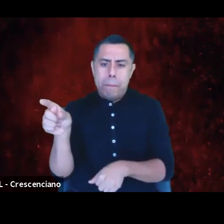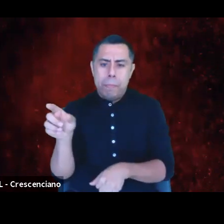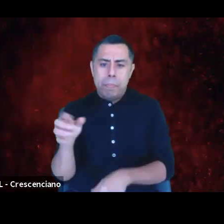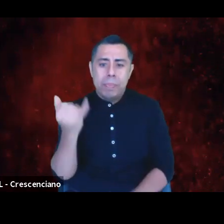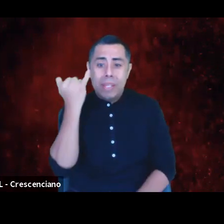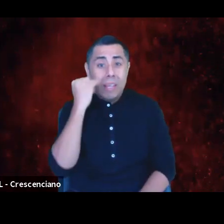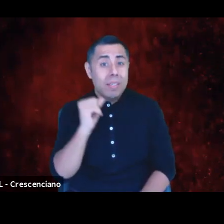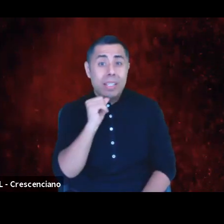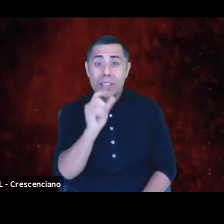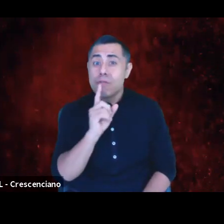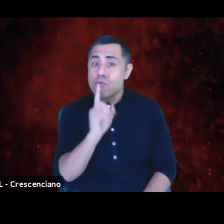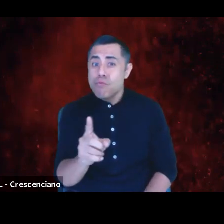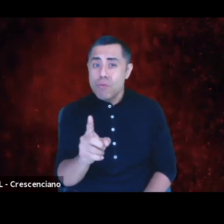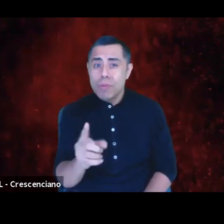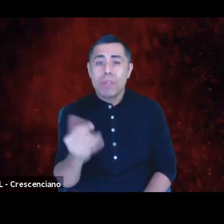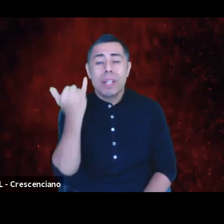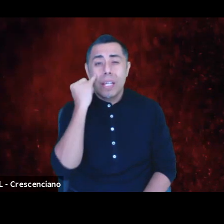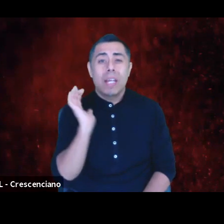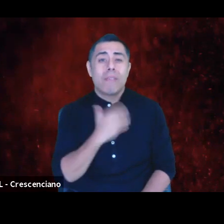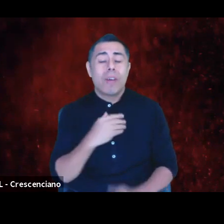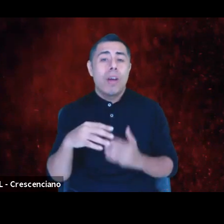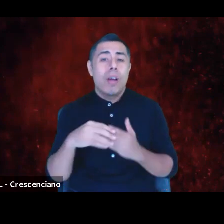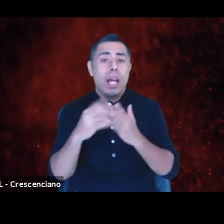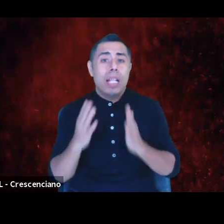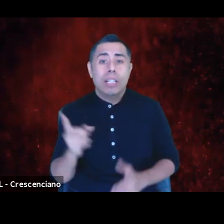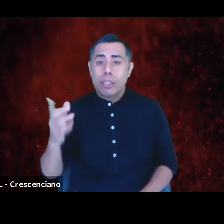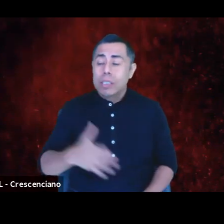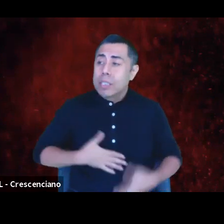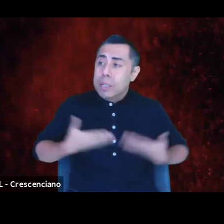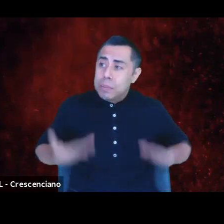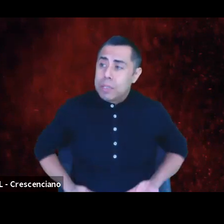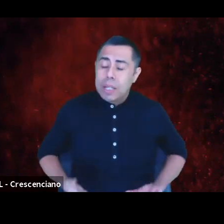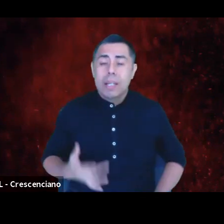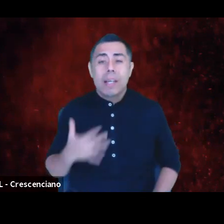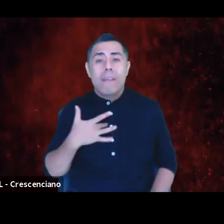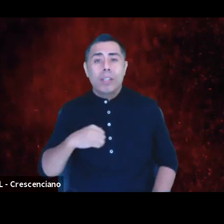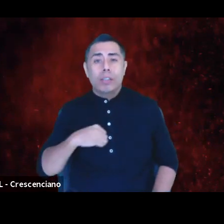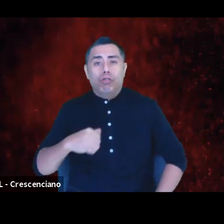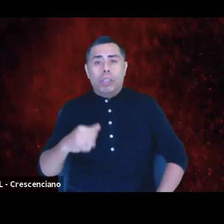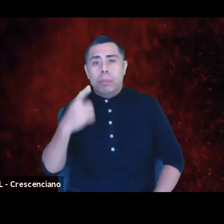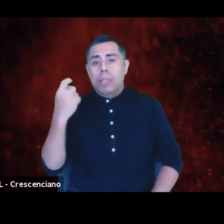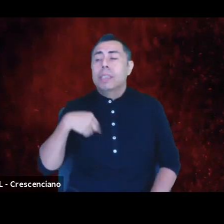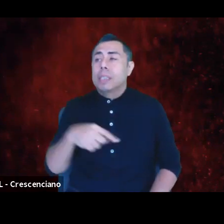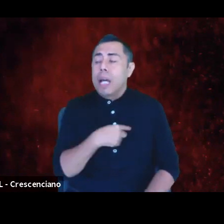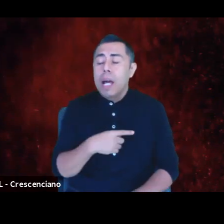If it's not true and our leaders are upset and feel triggered that I hinted that they are under-qualified for their position,